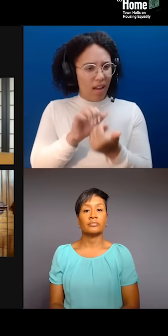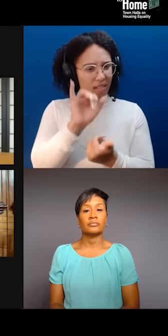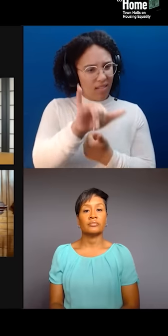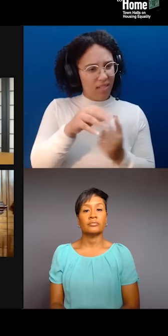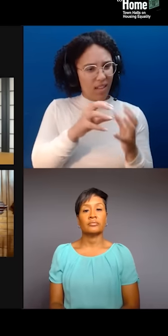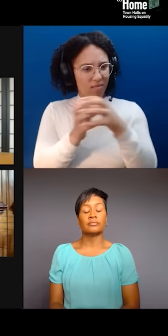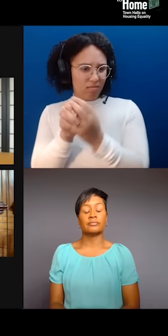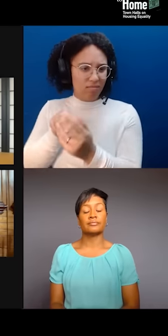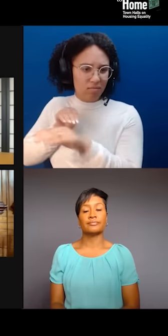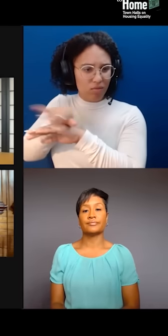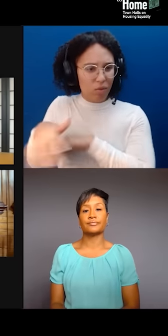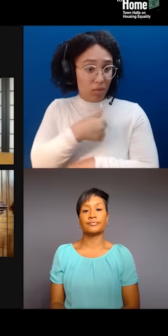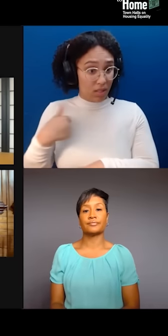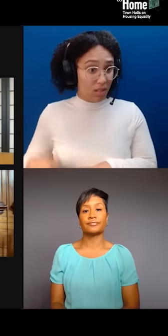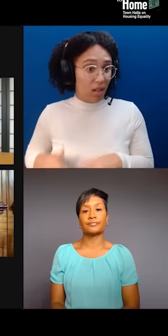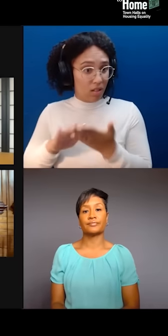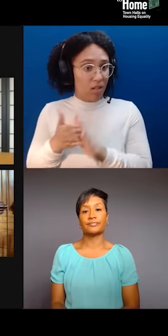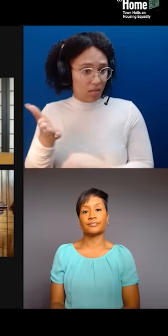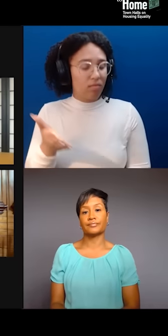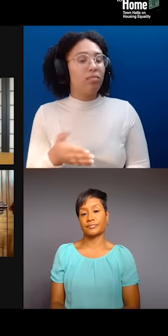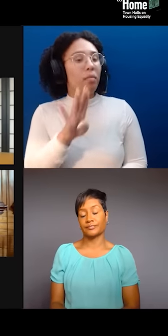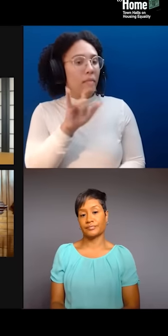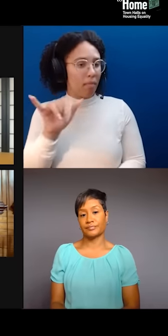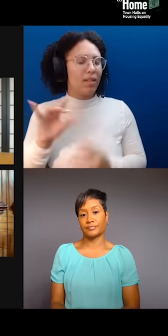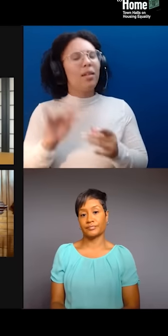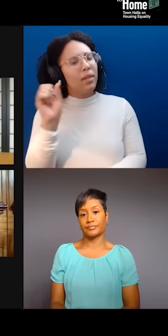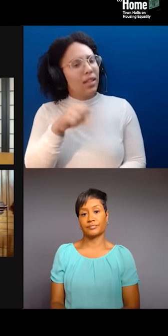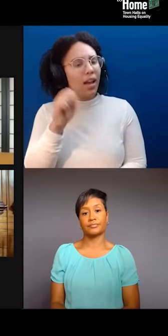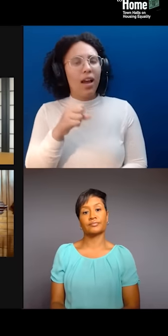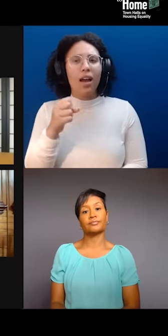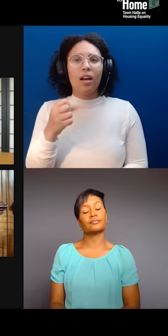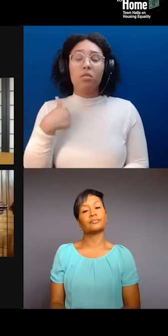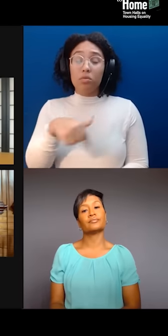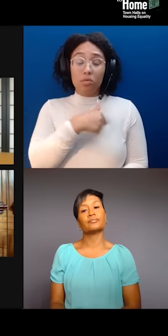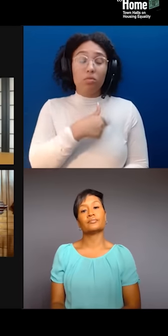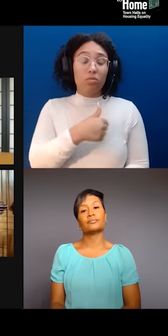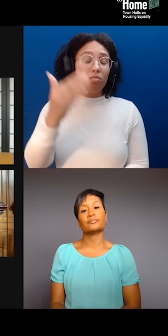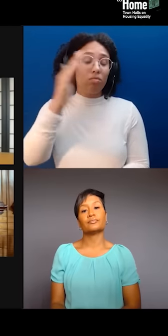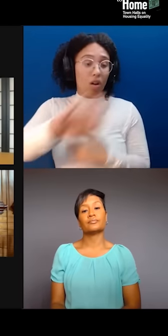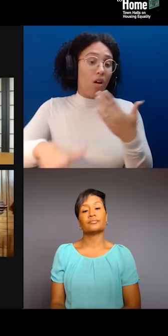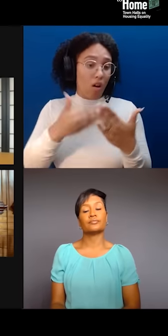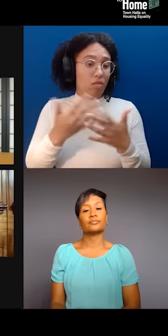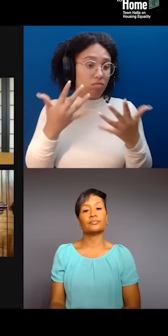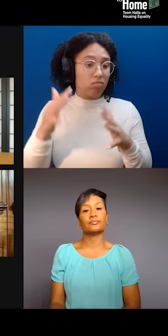So, yeah, I mean, we all know that incarceration, gentrification, policing, all are tools that under...